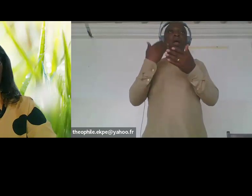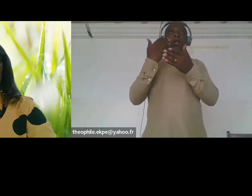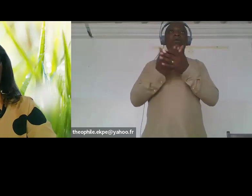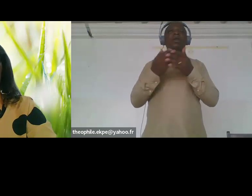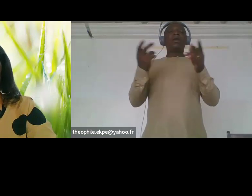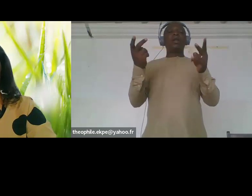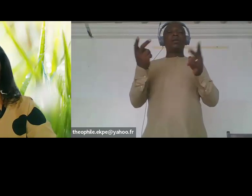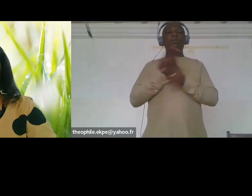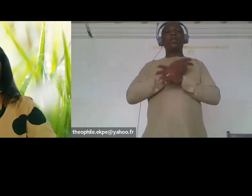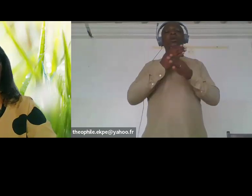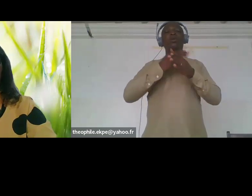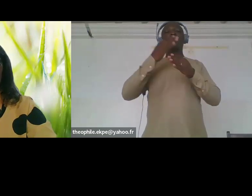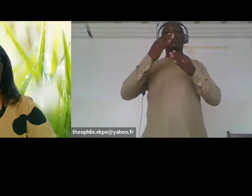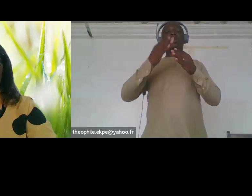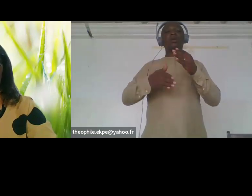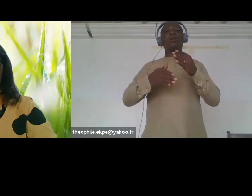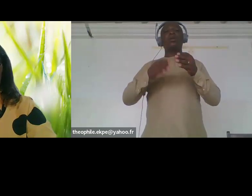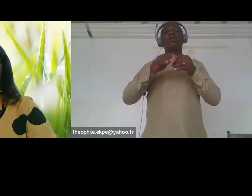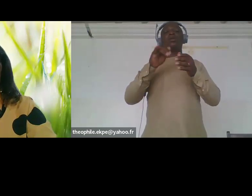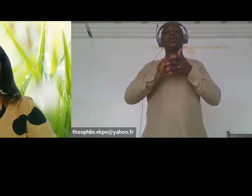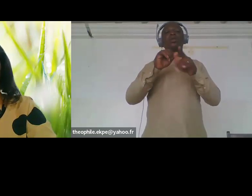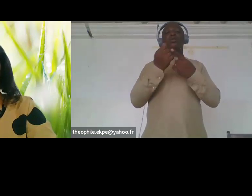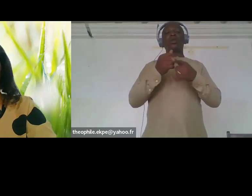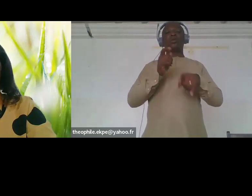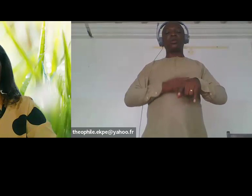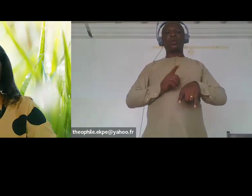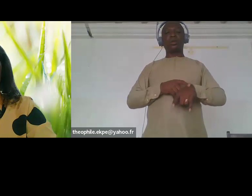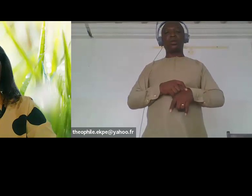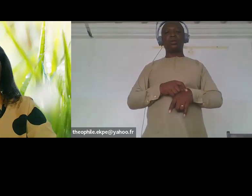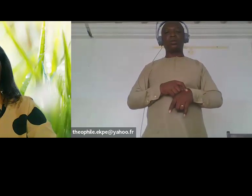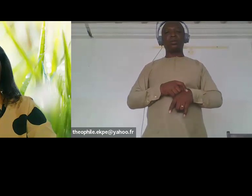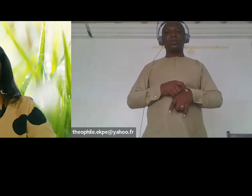climate change as they face additional challenges and